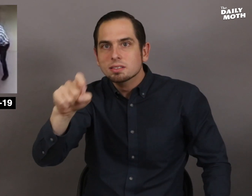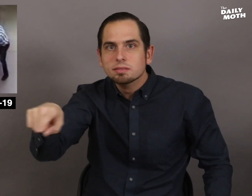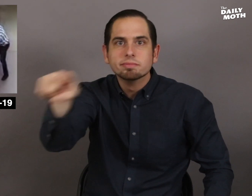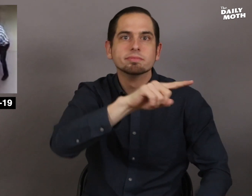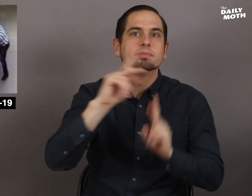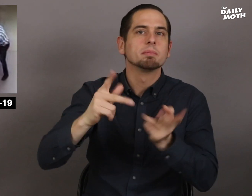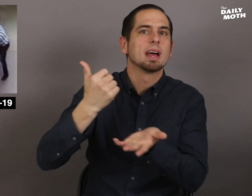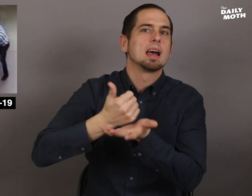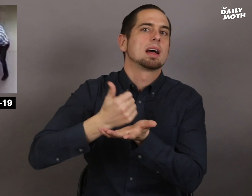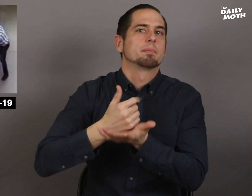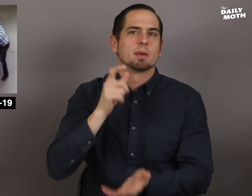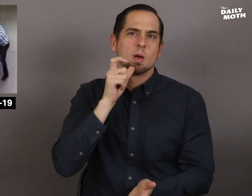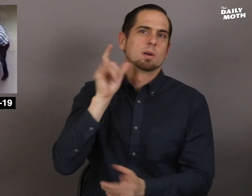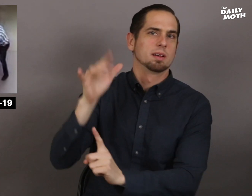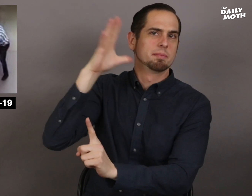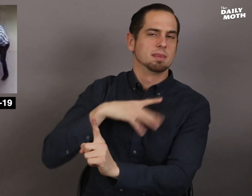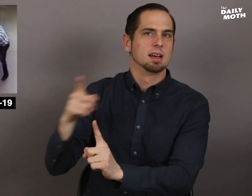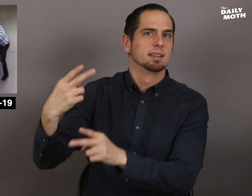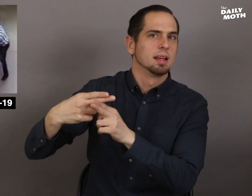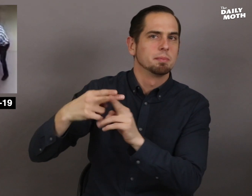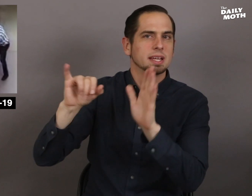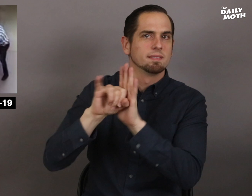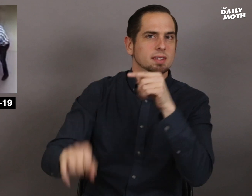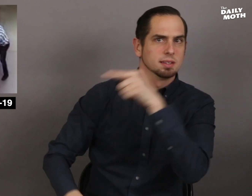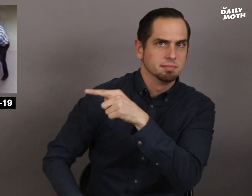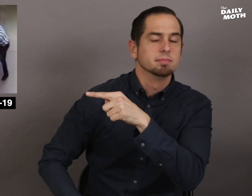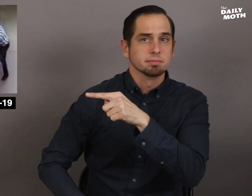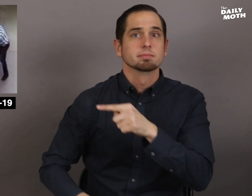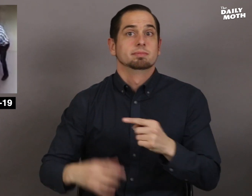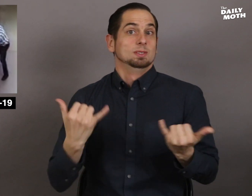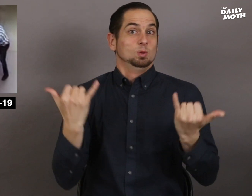and asked for help to identify the man and